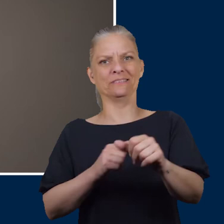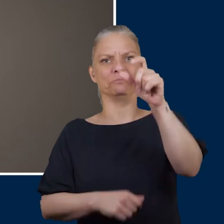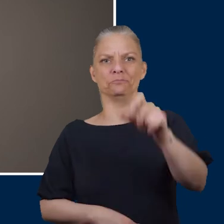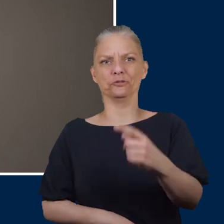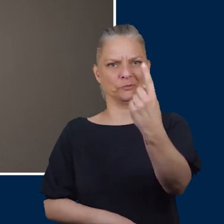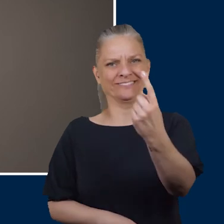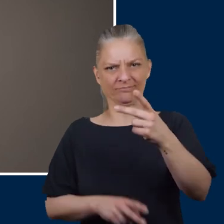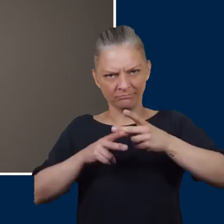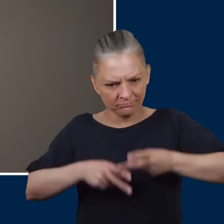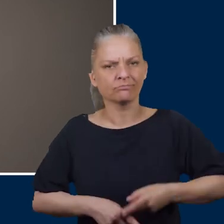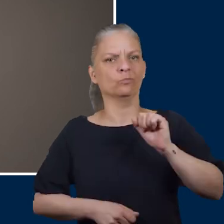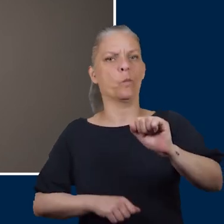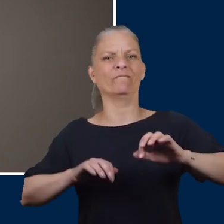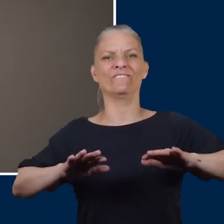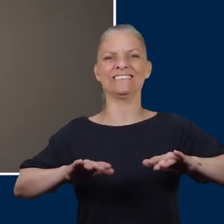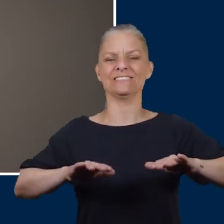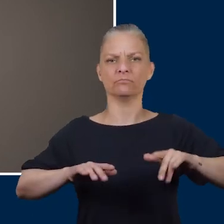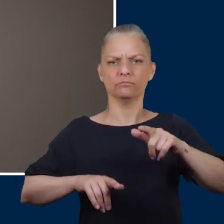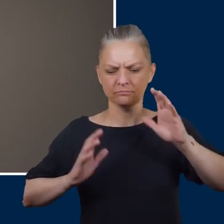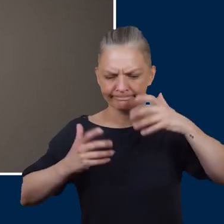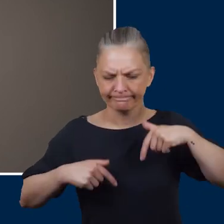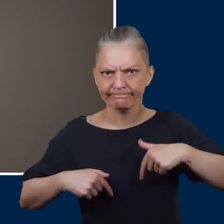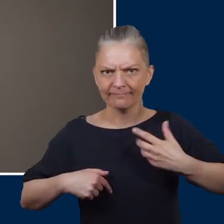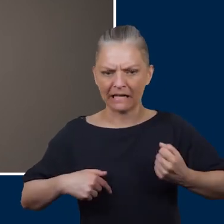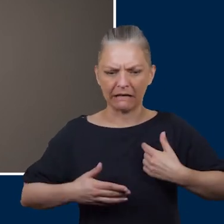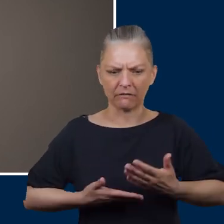feet but if you have concerns about your feet you should self-defer to Podiatry.